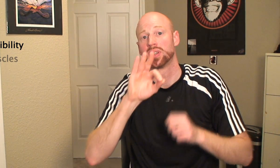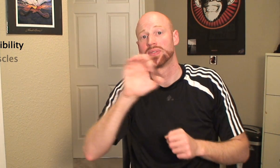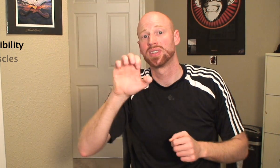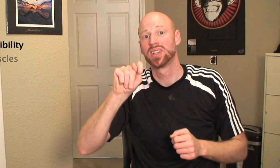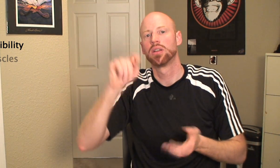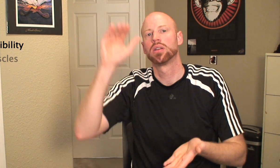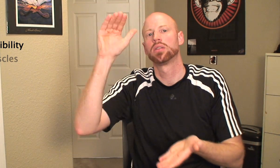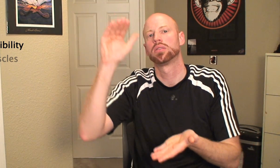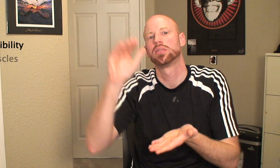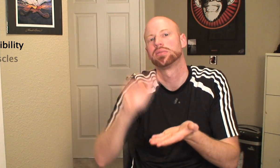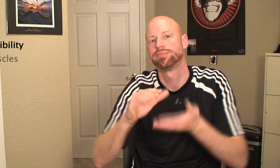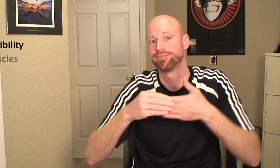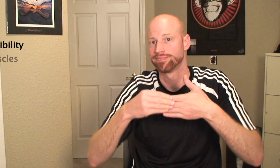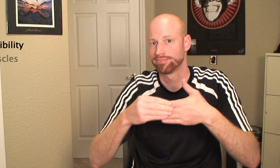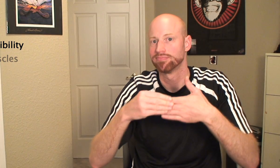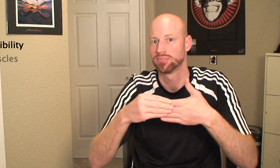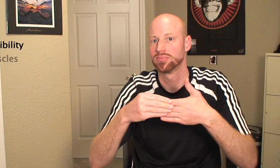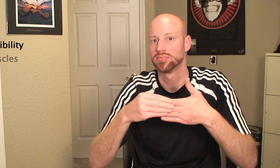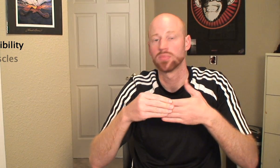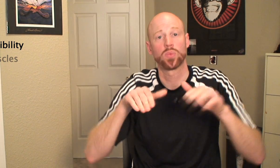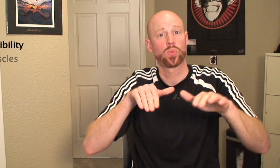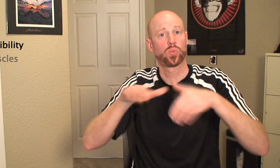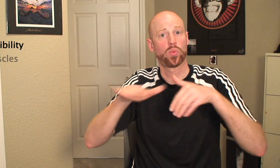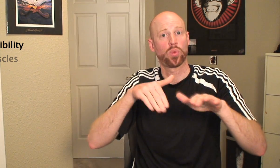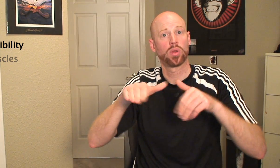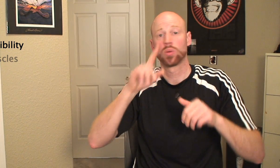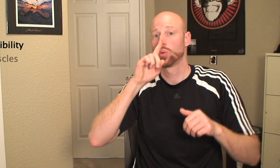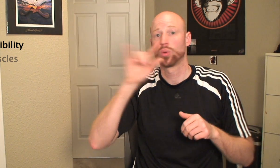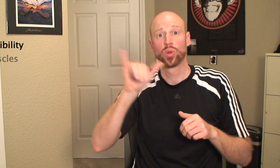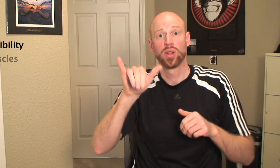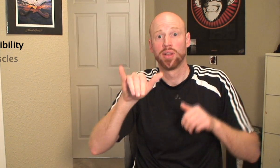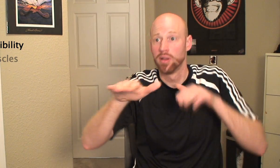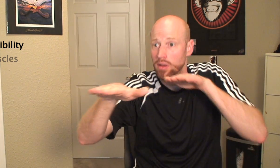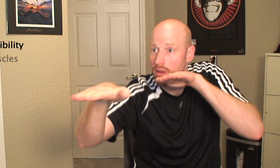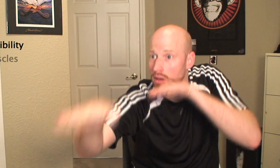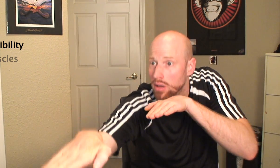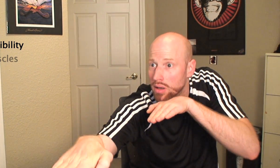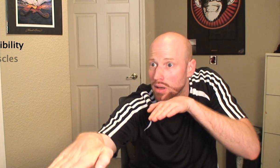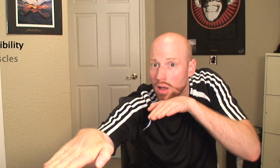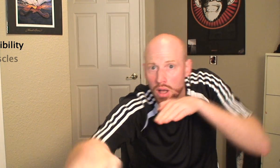is loss of flexibility; the foot now finds itself in a cramped